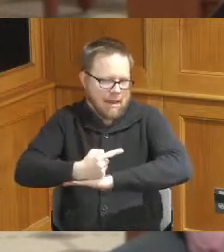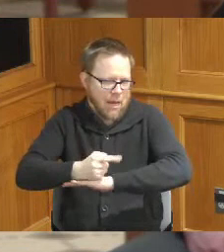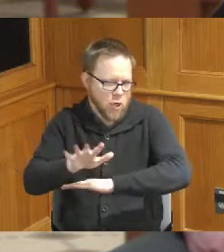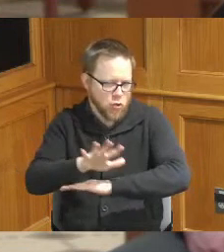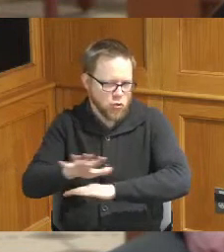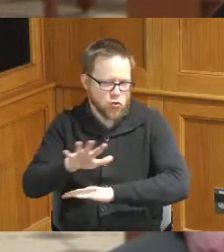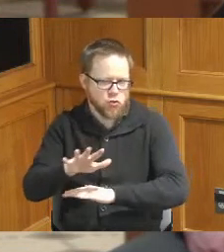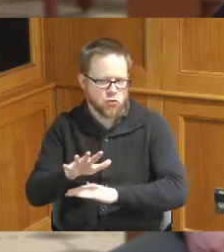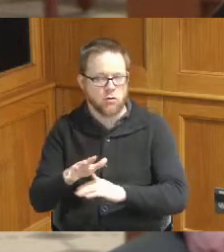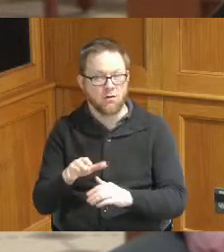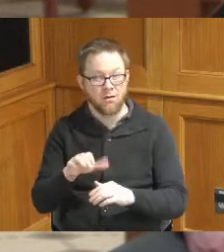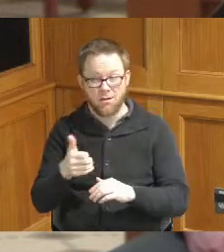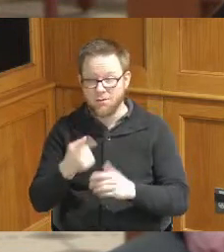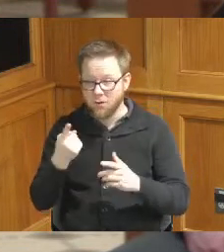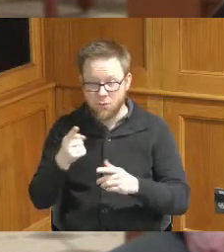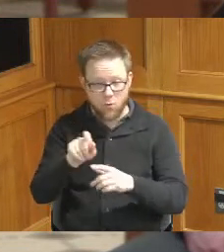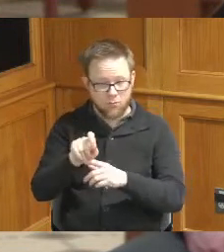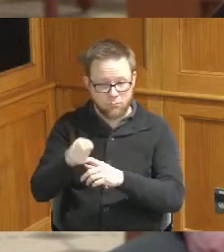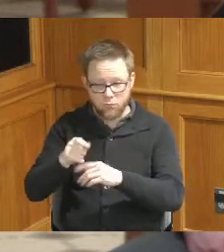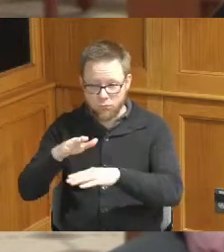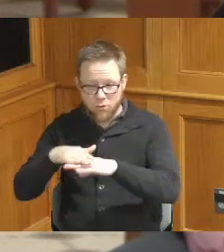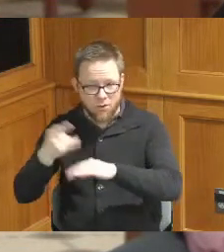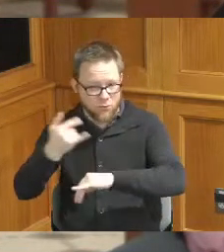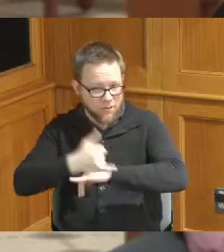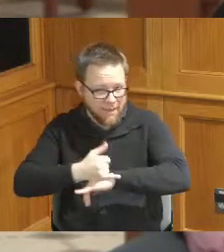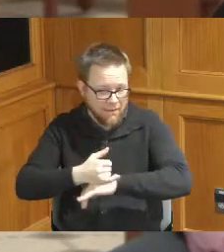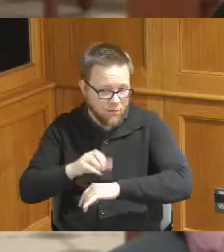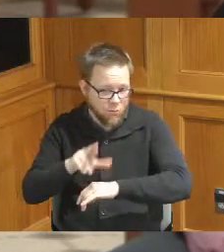have another one on today or not but that's a significant Improvement in the situation